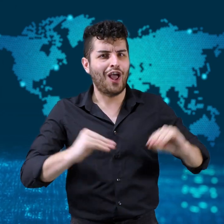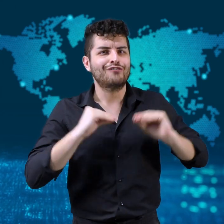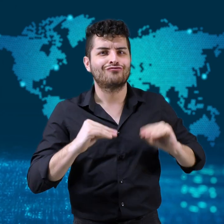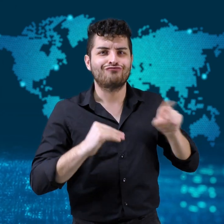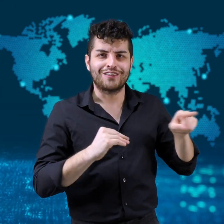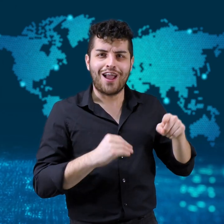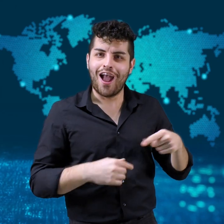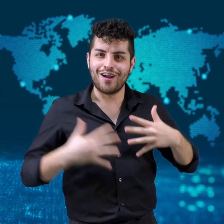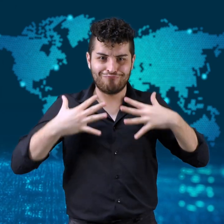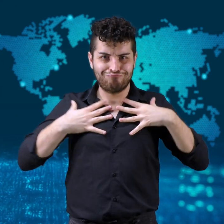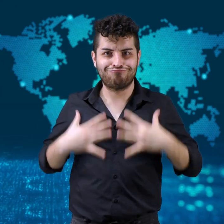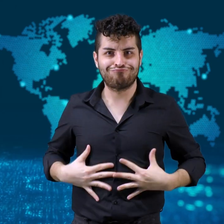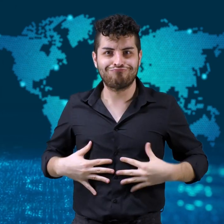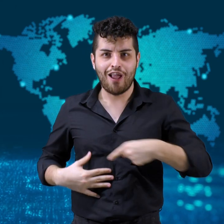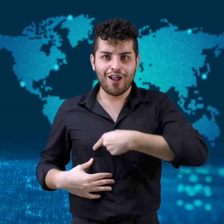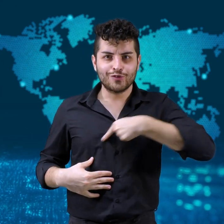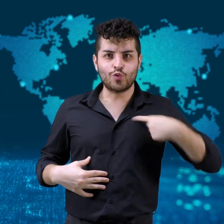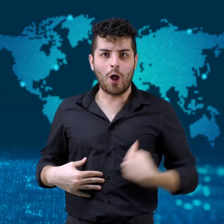In Bolivia,